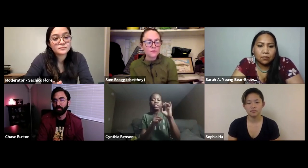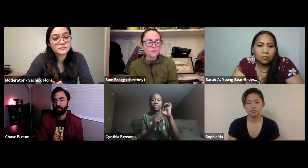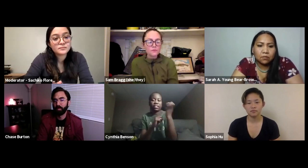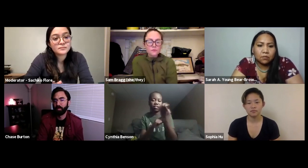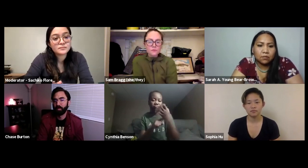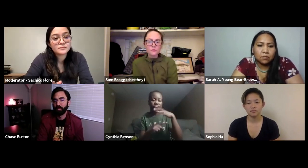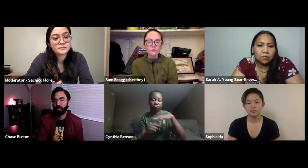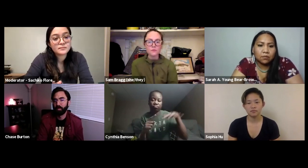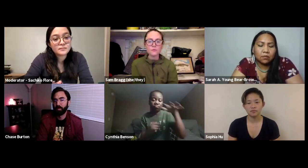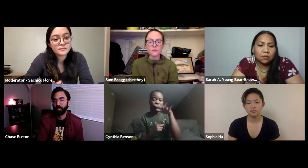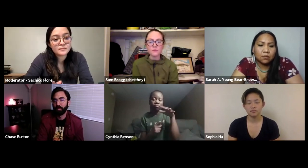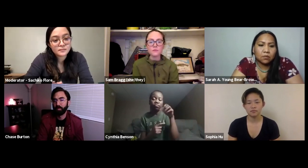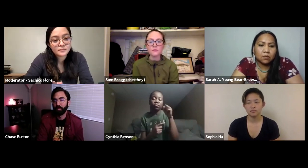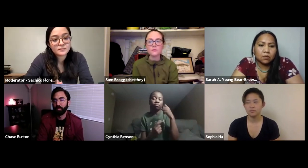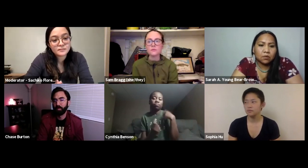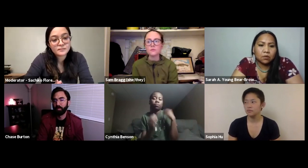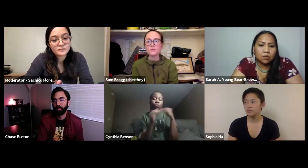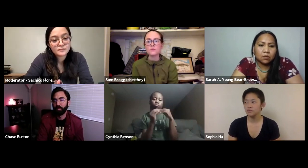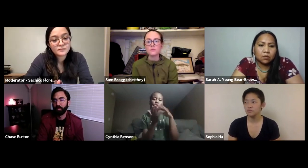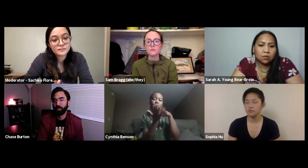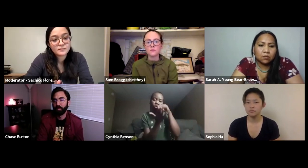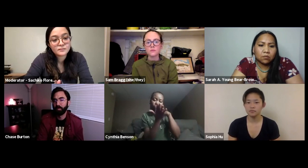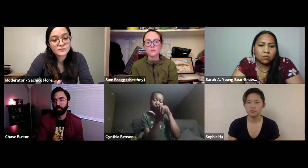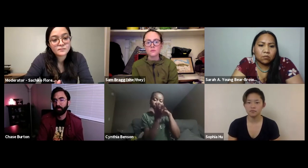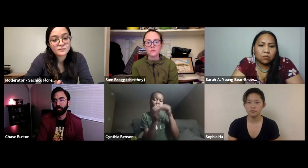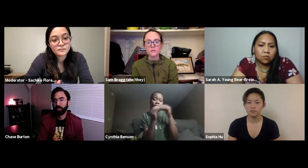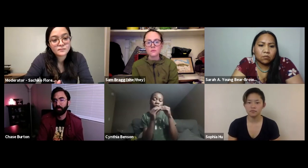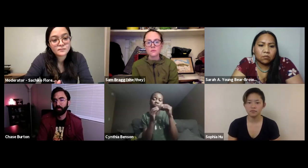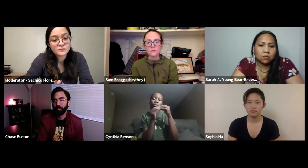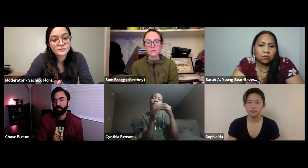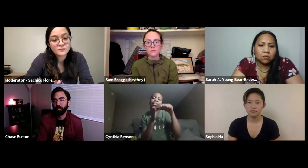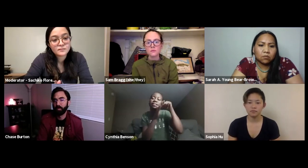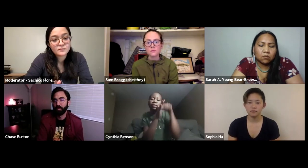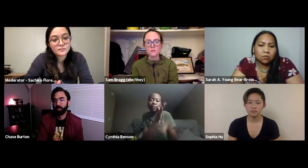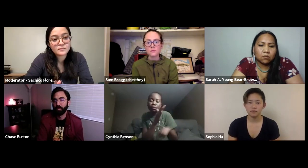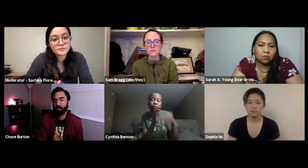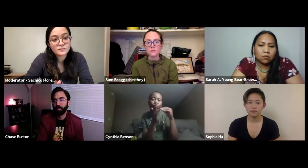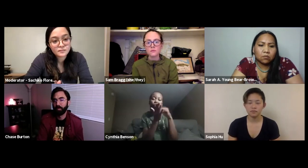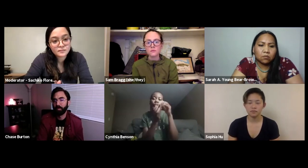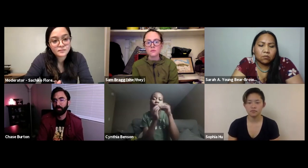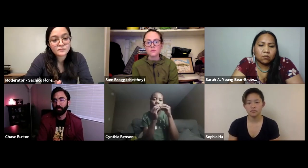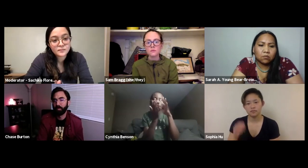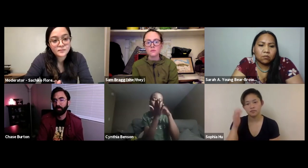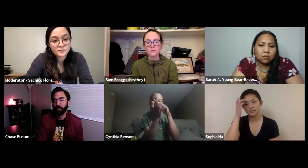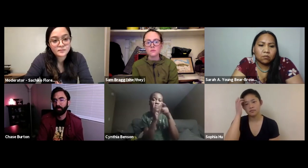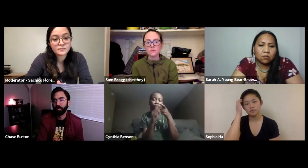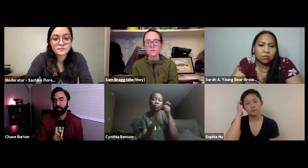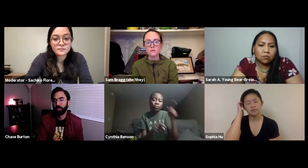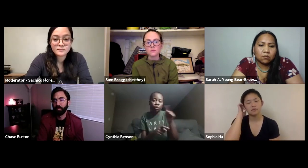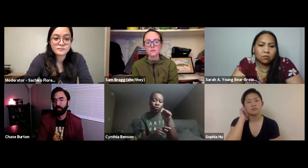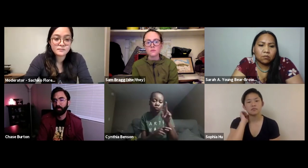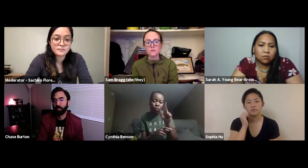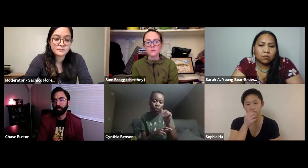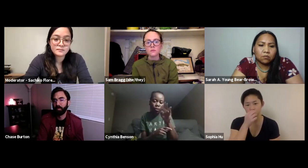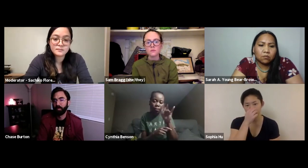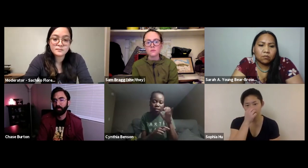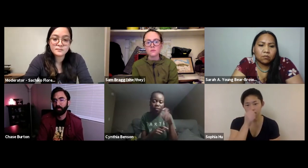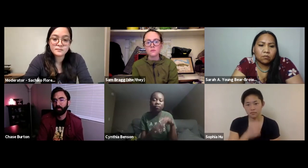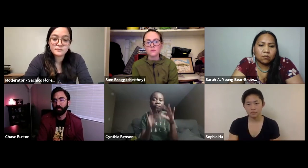land and you know working for the environment. So I've been learning more about as a student